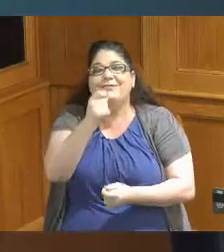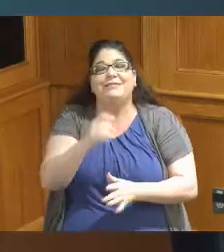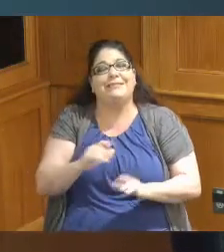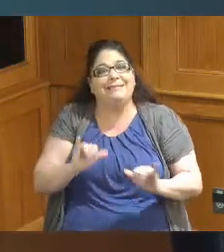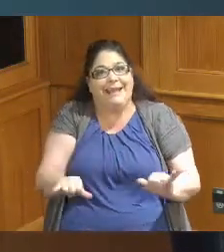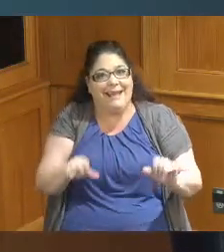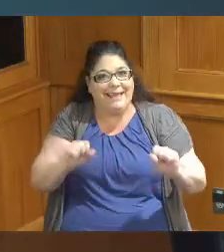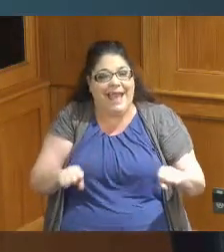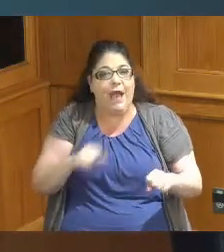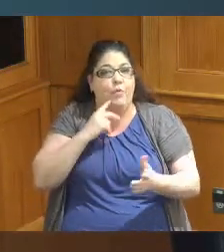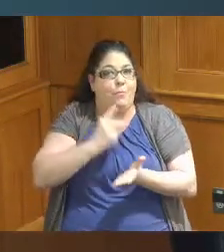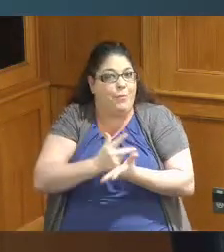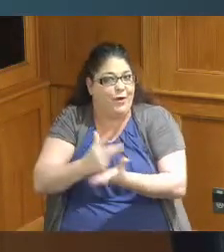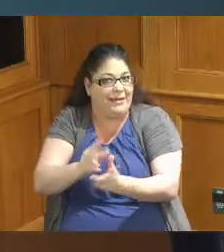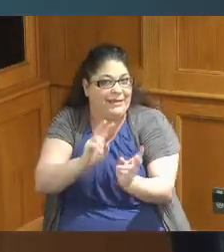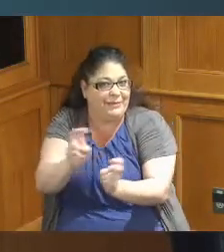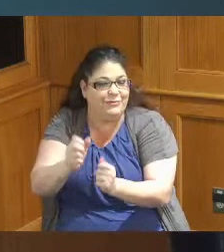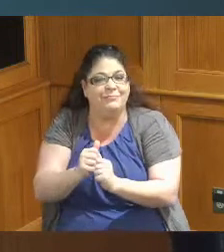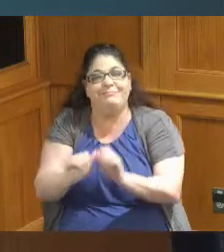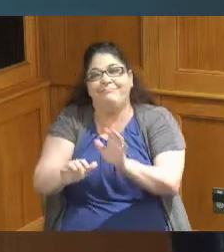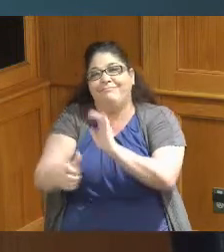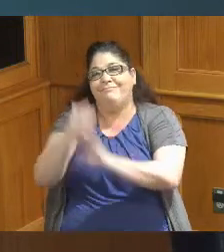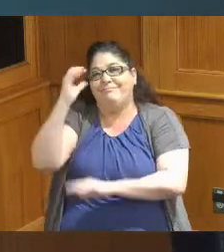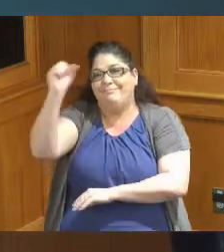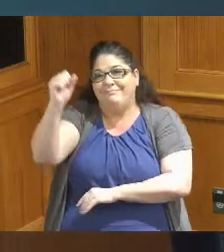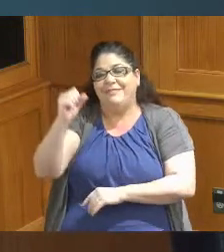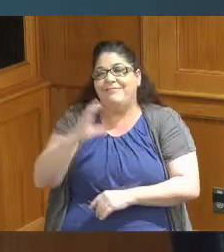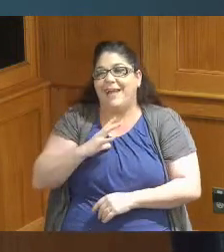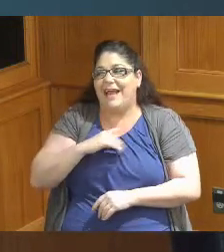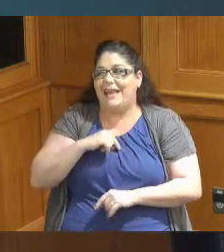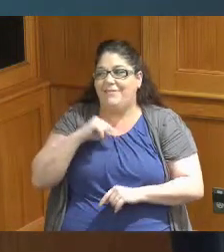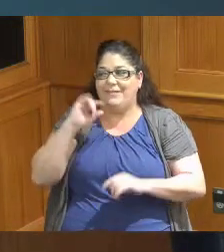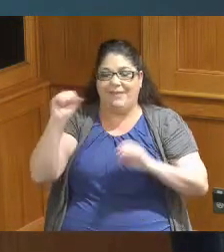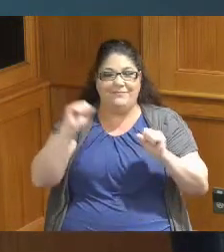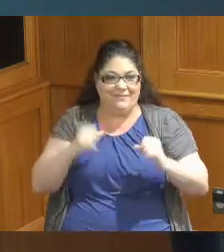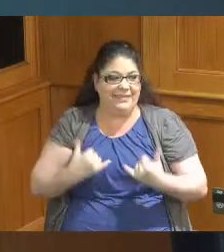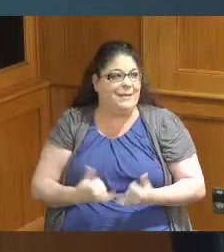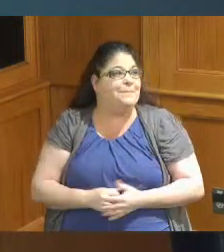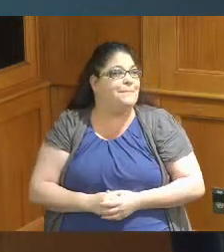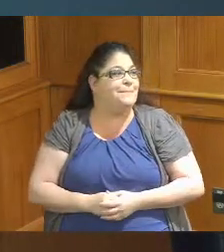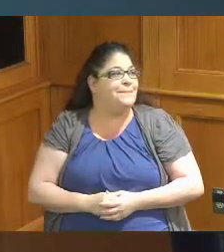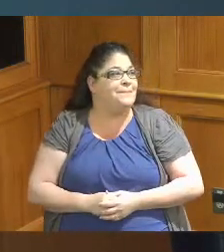parking we understand if you have to tiptoe out thank you so much just take the money and run